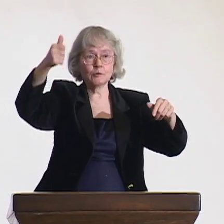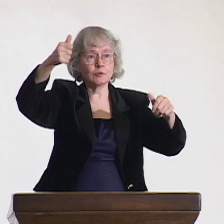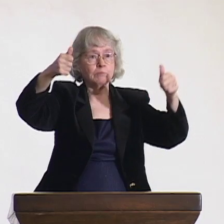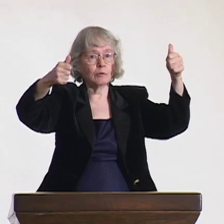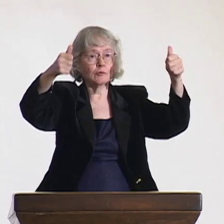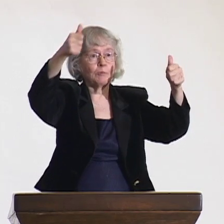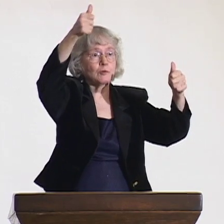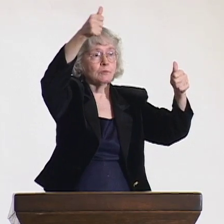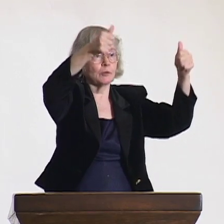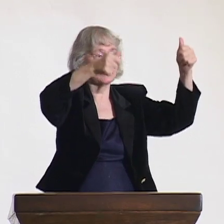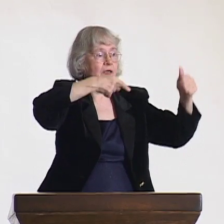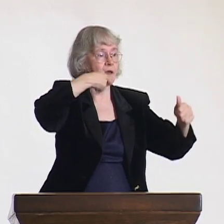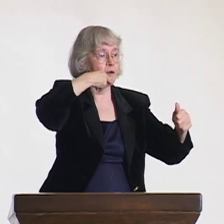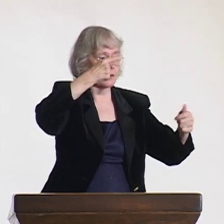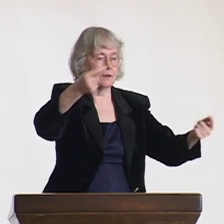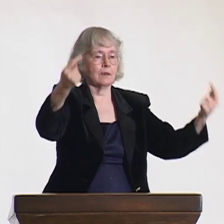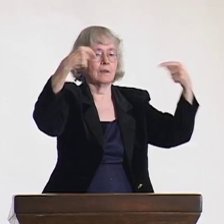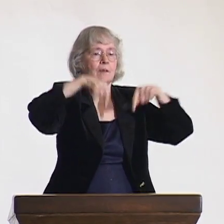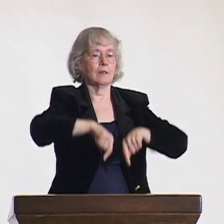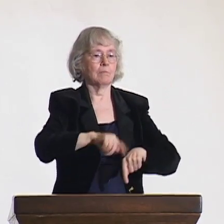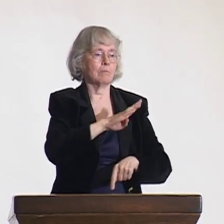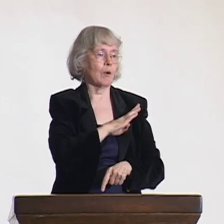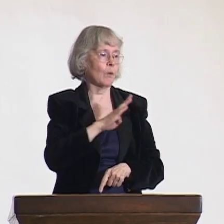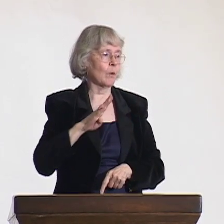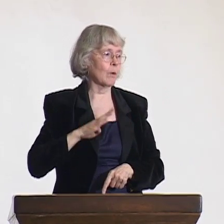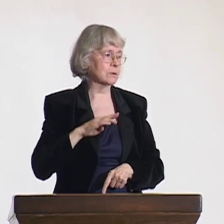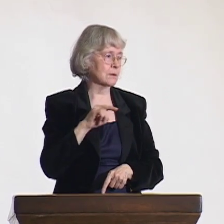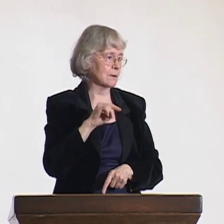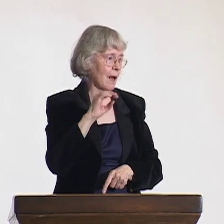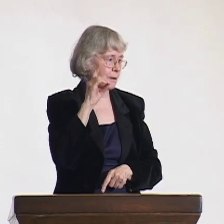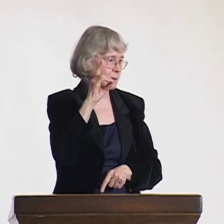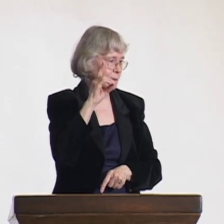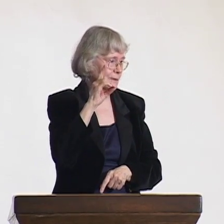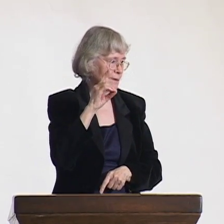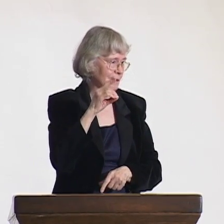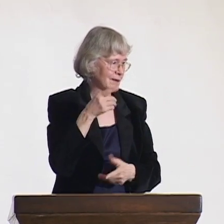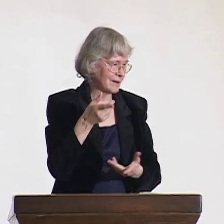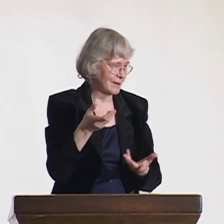It's often the administrators who come as representatives and delegates.